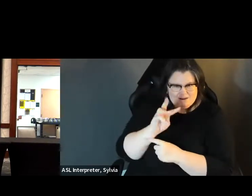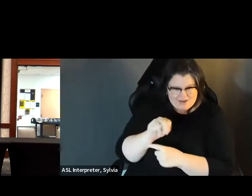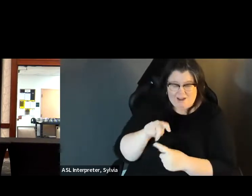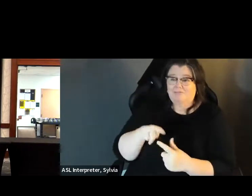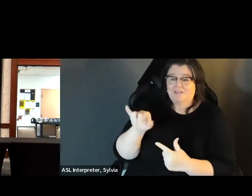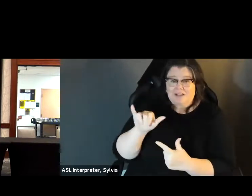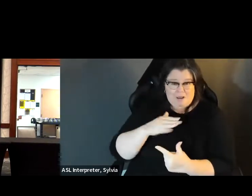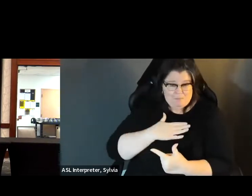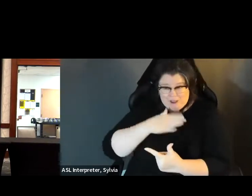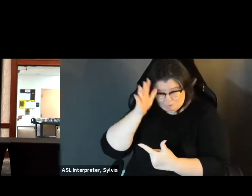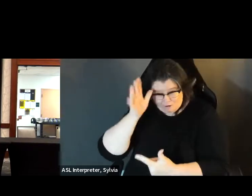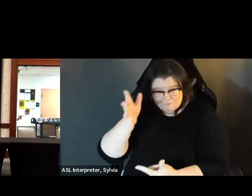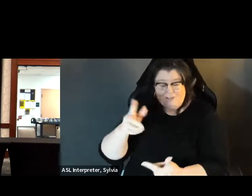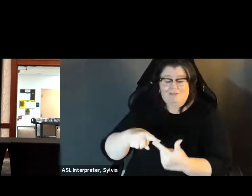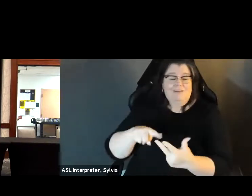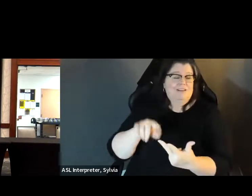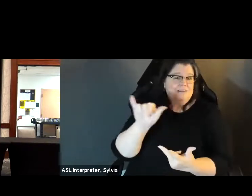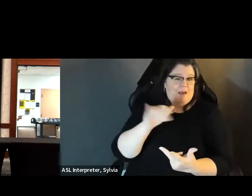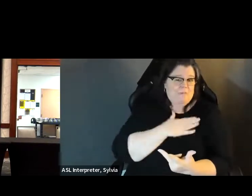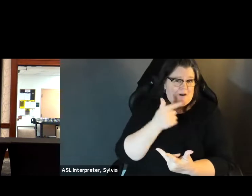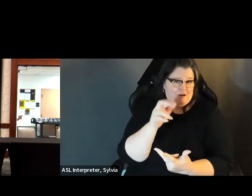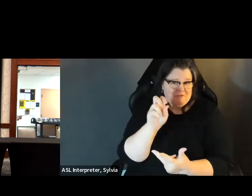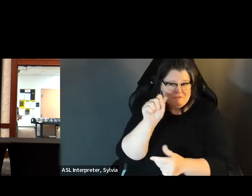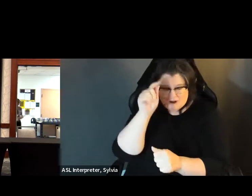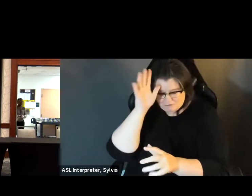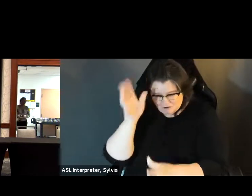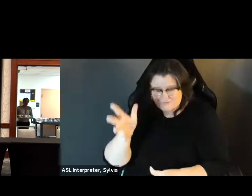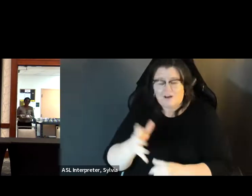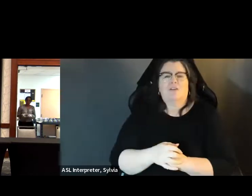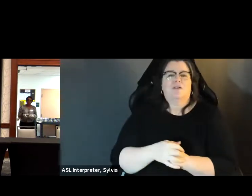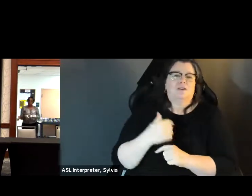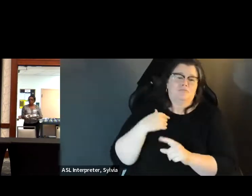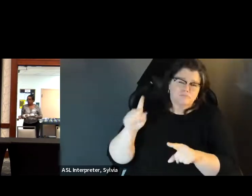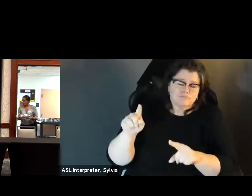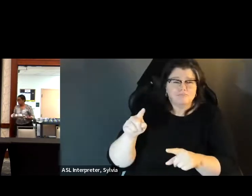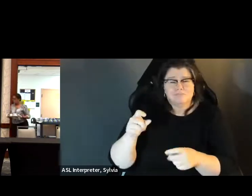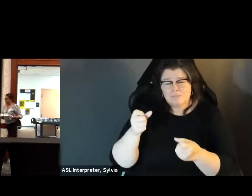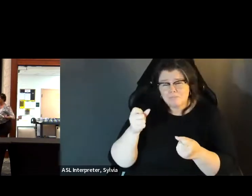My father wasn't elected in our midsized Indiana town, as was my grandfather and my great grandfather. my father was elected as was my grandfather and my great